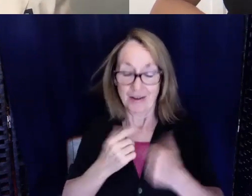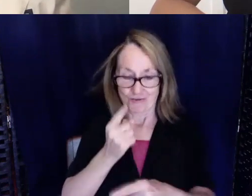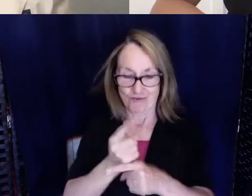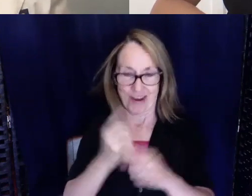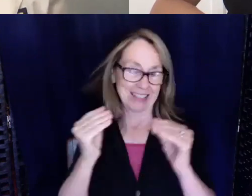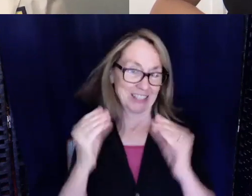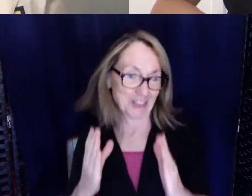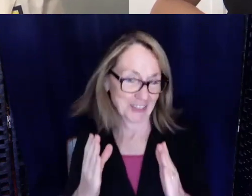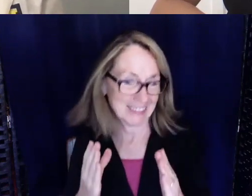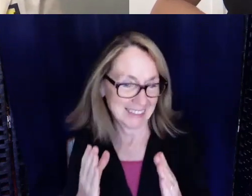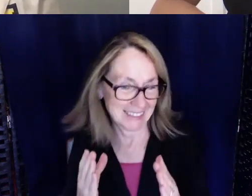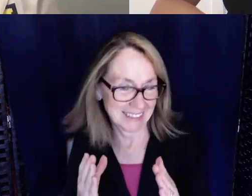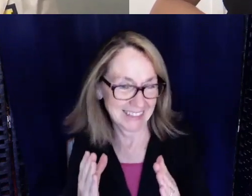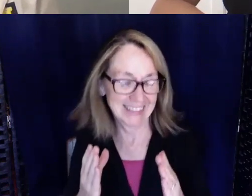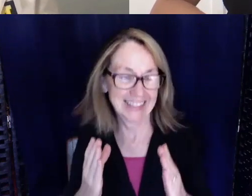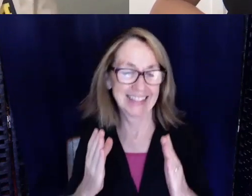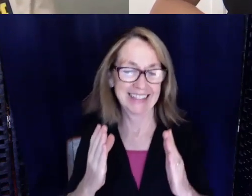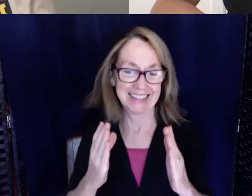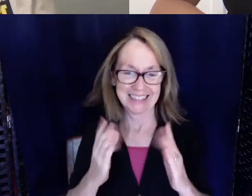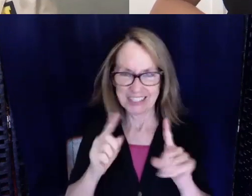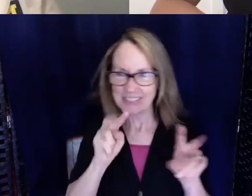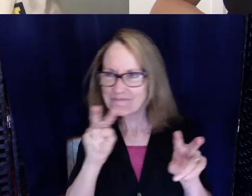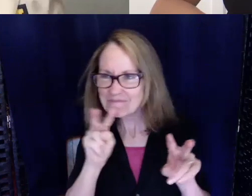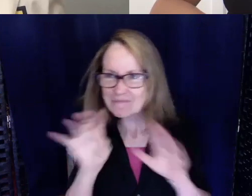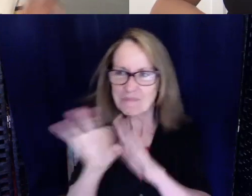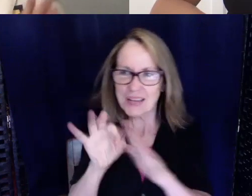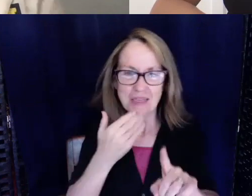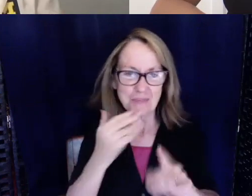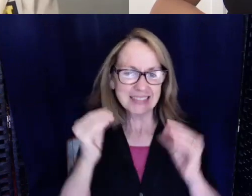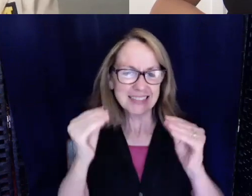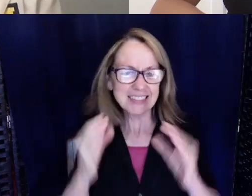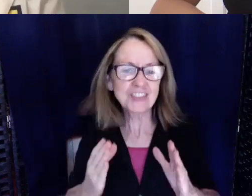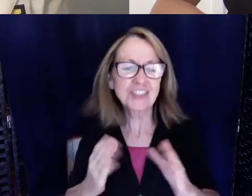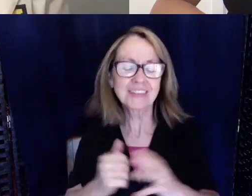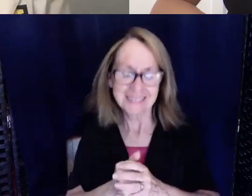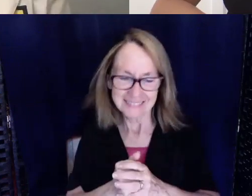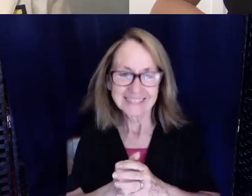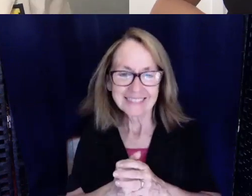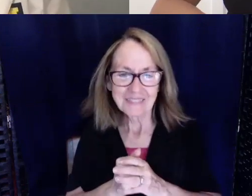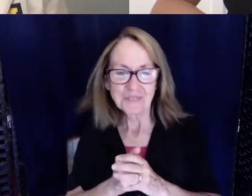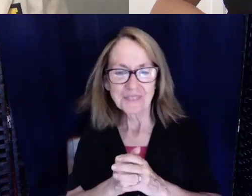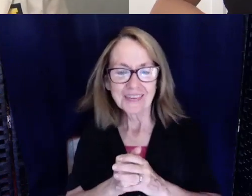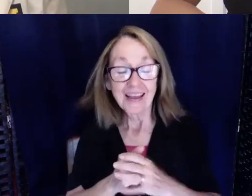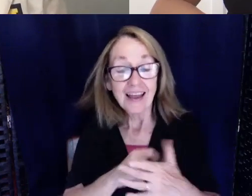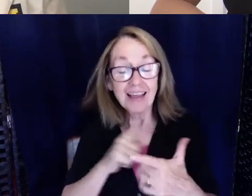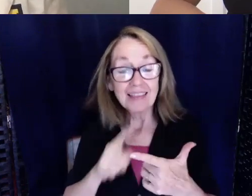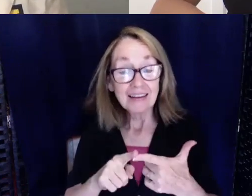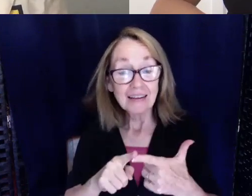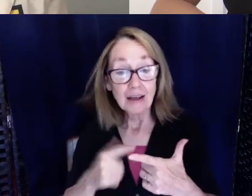and I couldn't have a teacher that didn't care. I had to have teachers that push you. Then when I went to high school